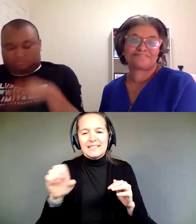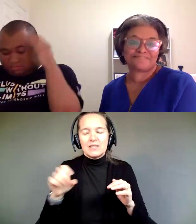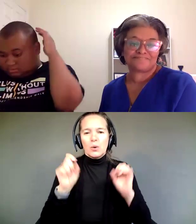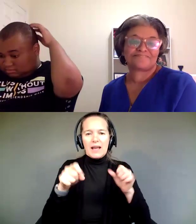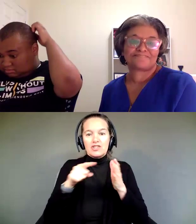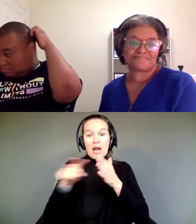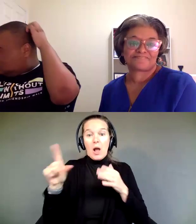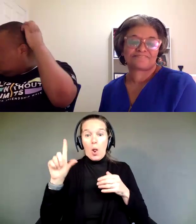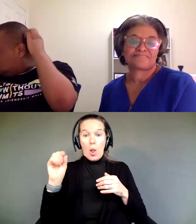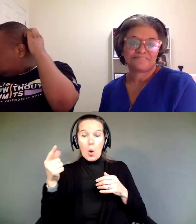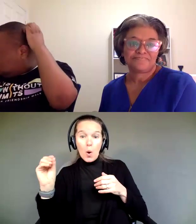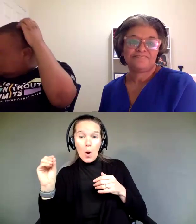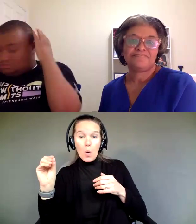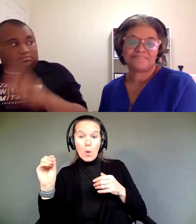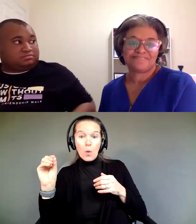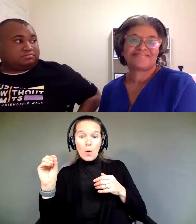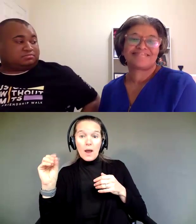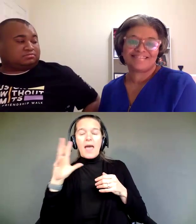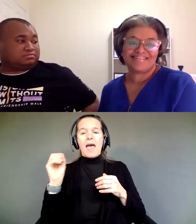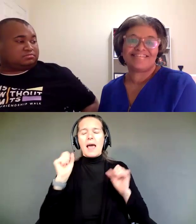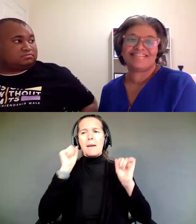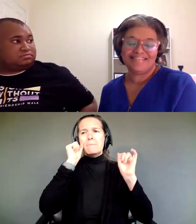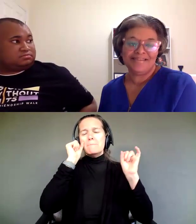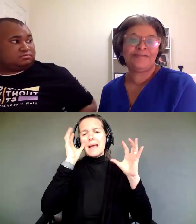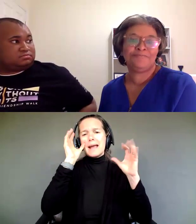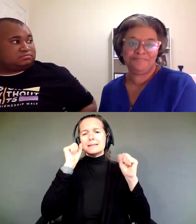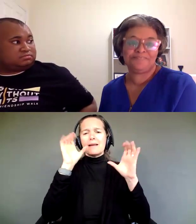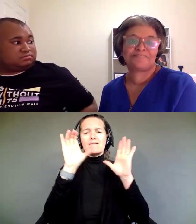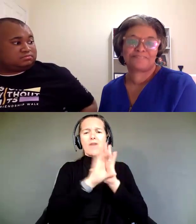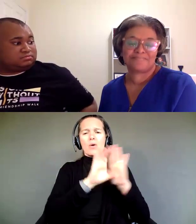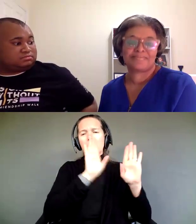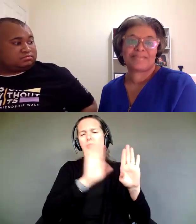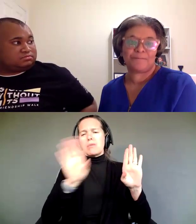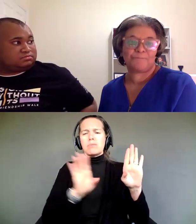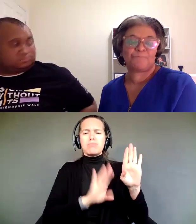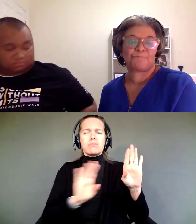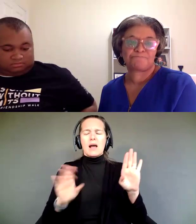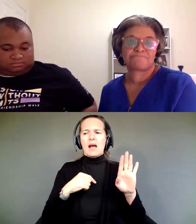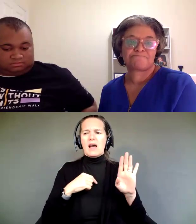you can check out the amazing photo shoot that popped up I think this morning or last